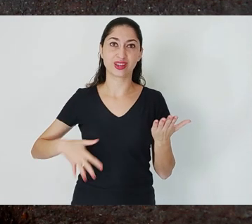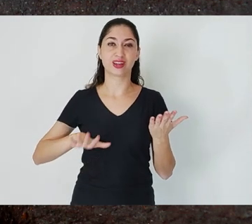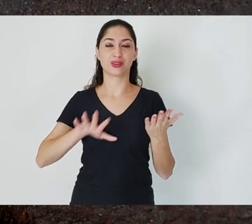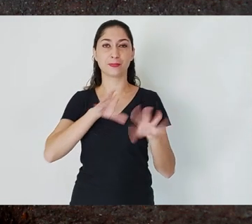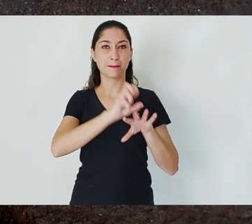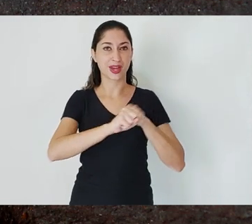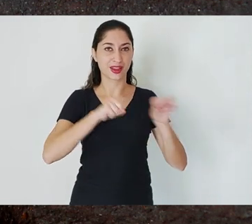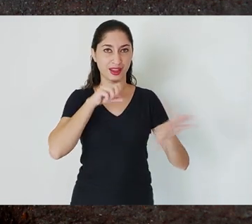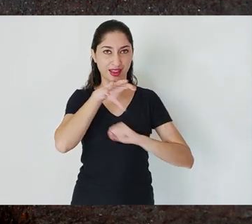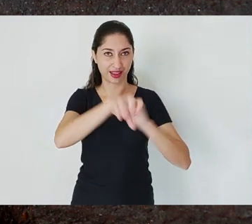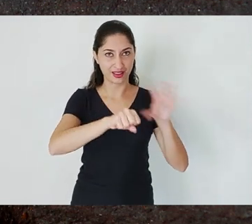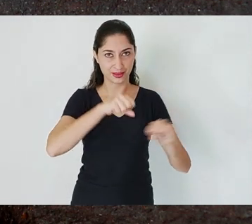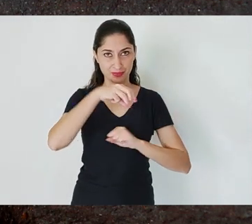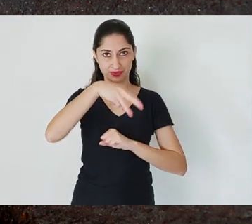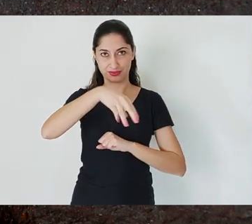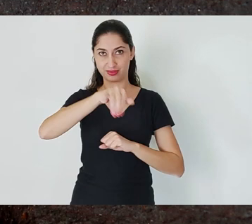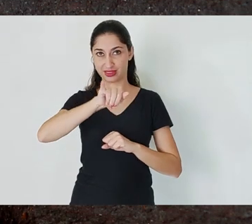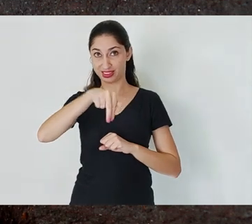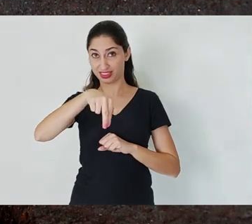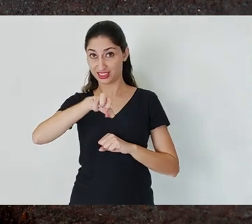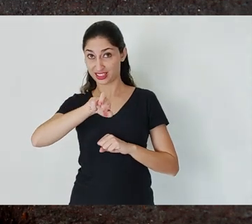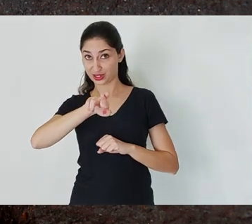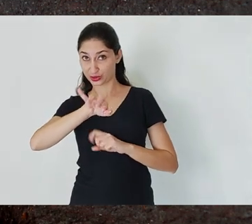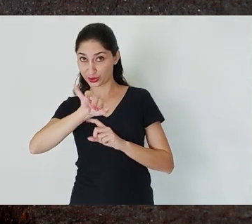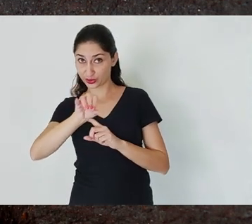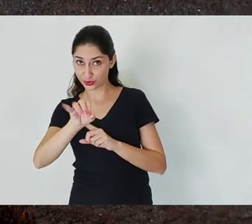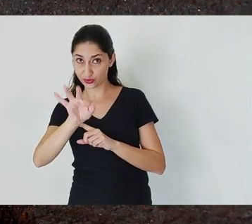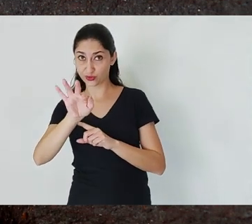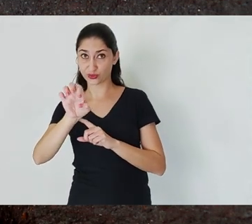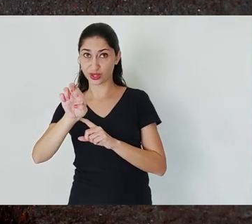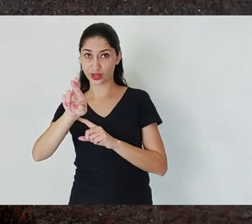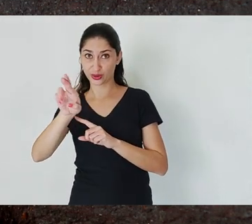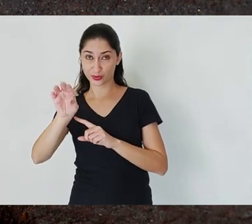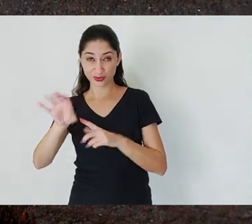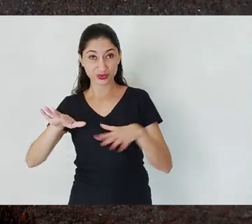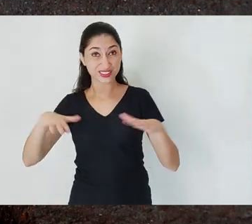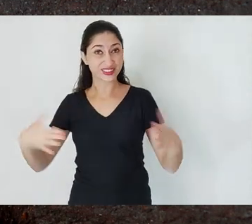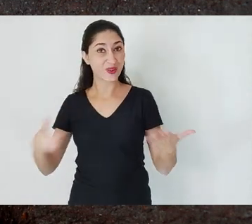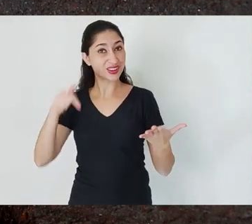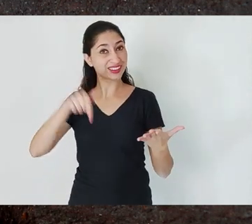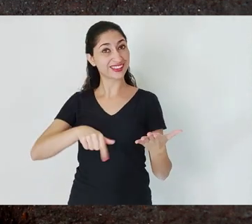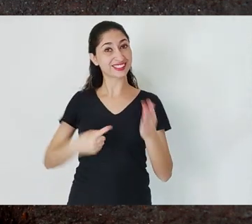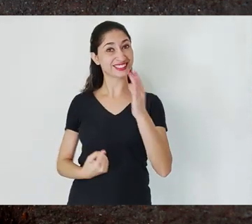The city of Belo Horizonte is born in this heart of iron.